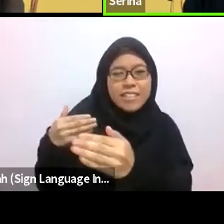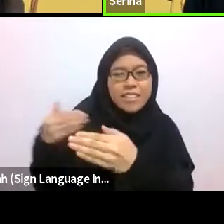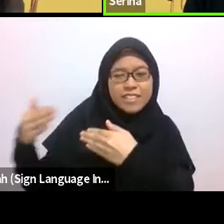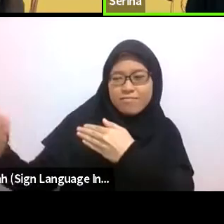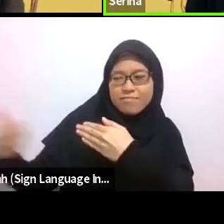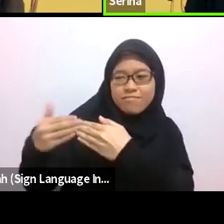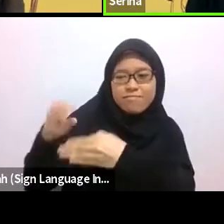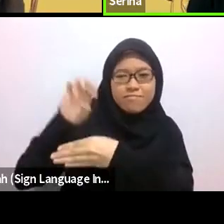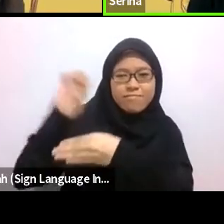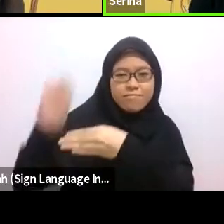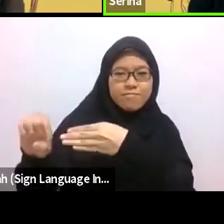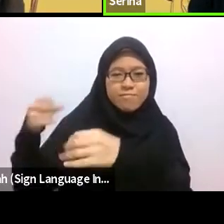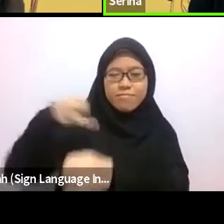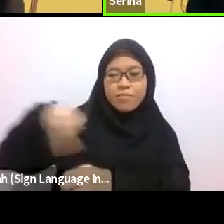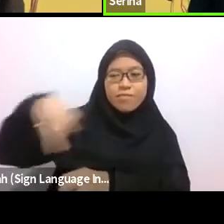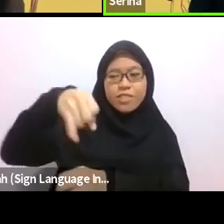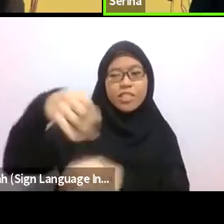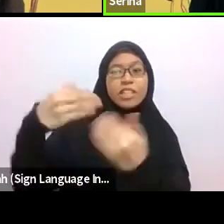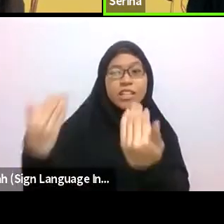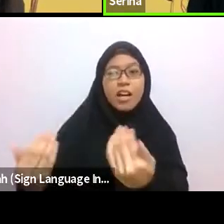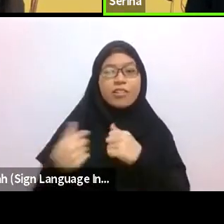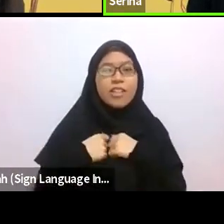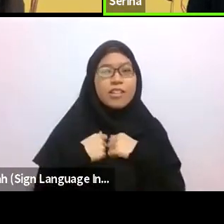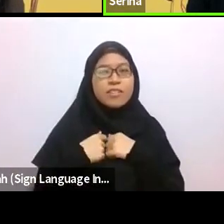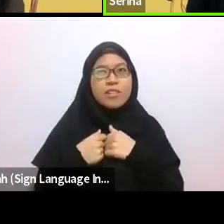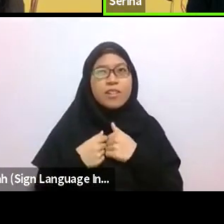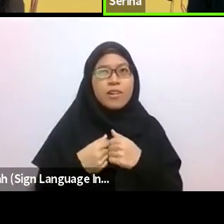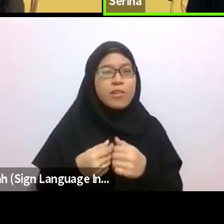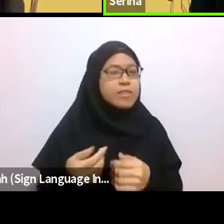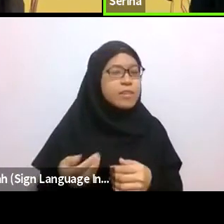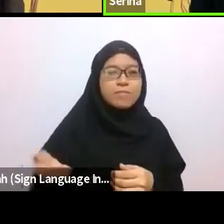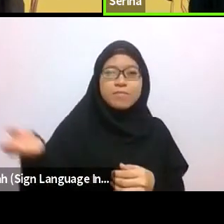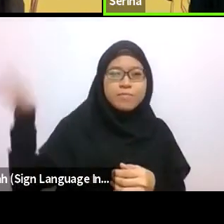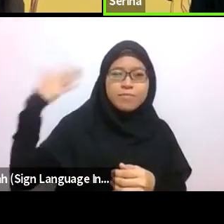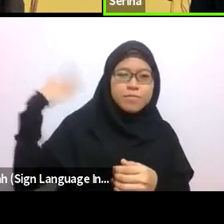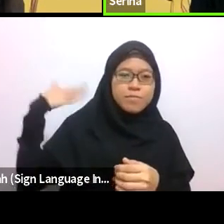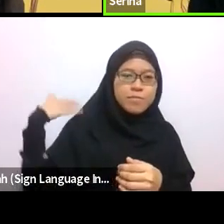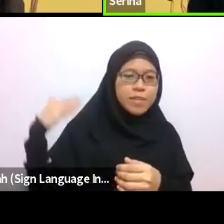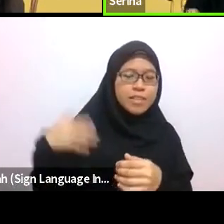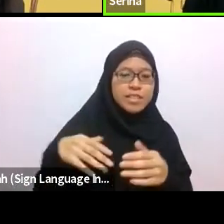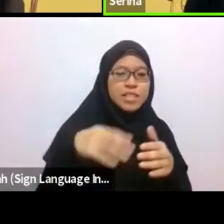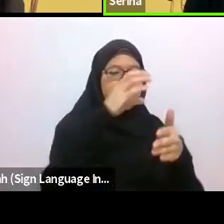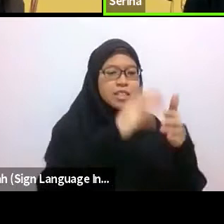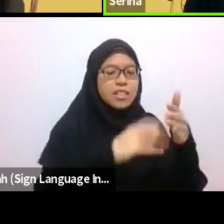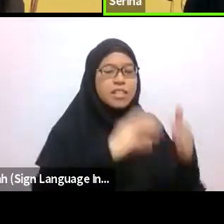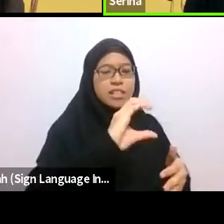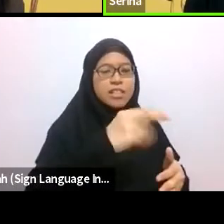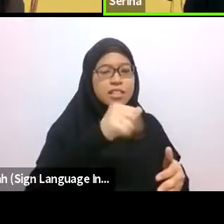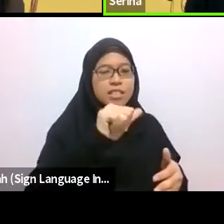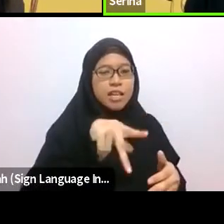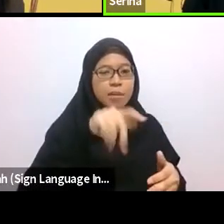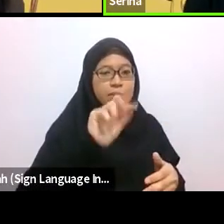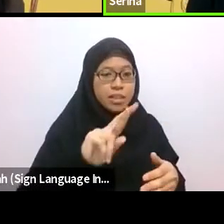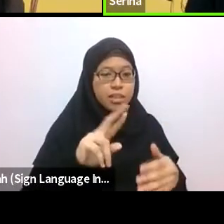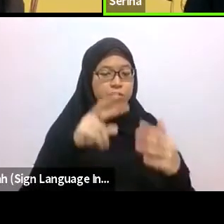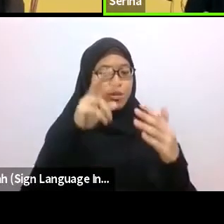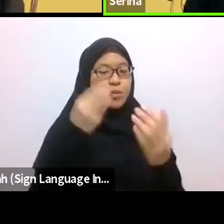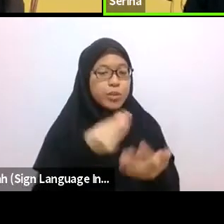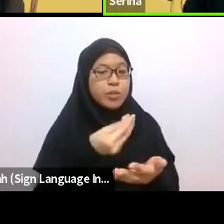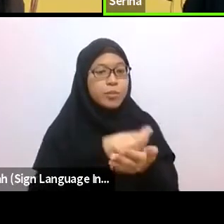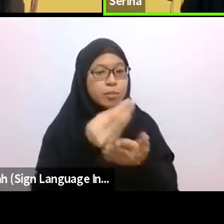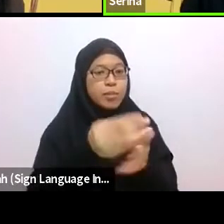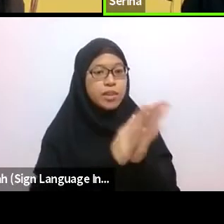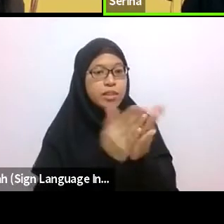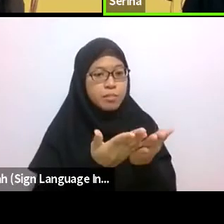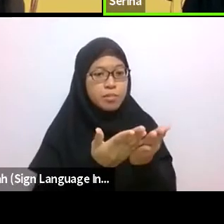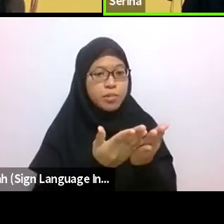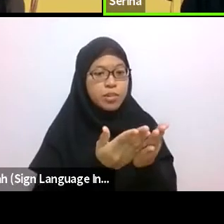where I’ve already gone through the rest of the chapter earlier that you can read when you buy the book. It tells you how I get to this point.